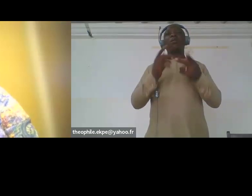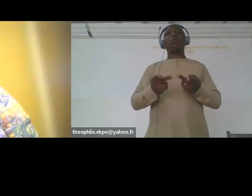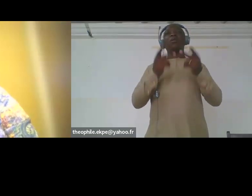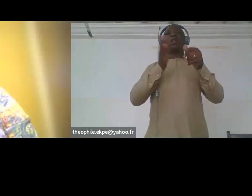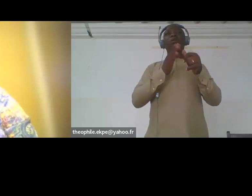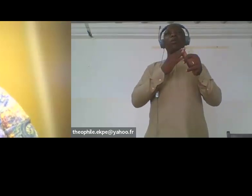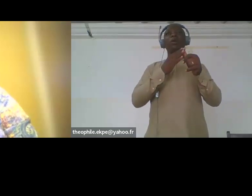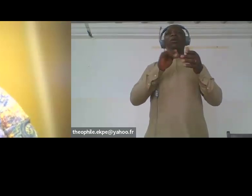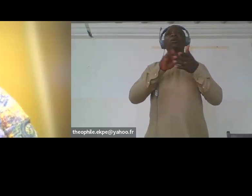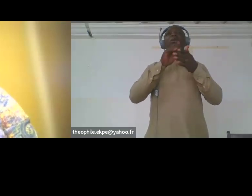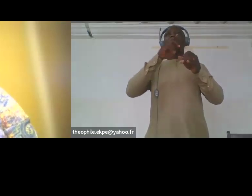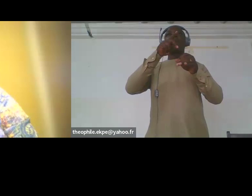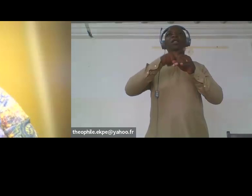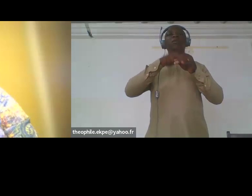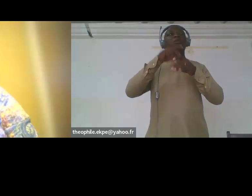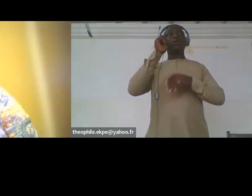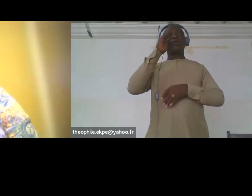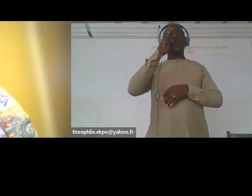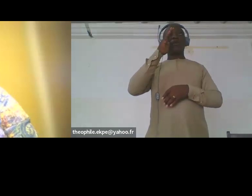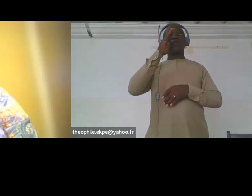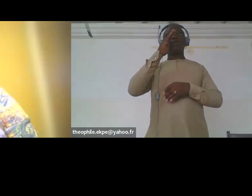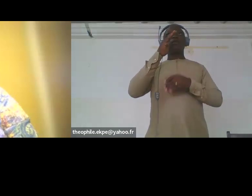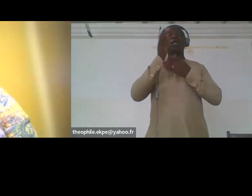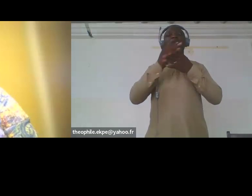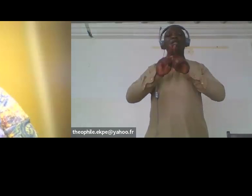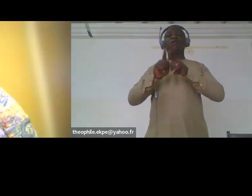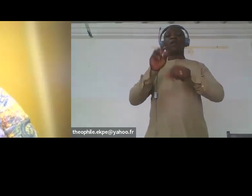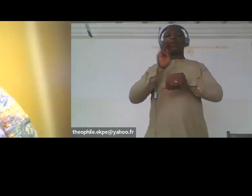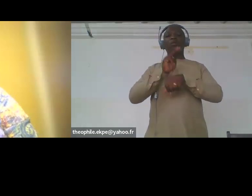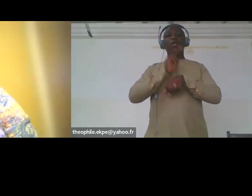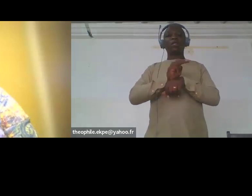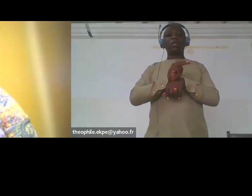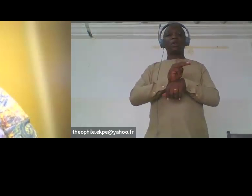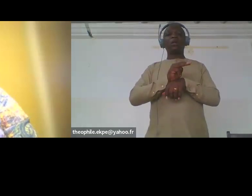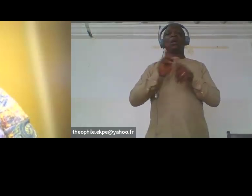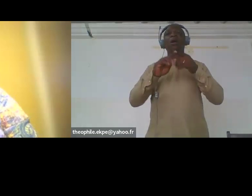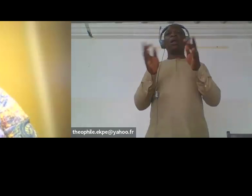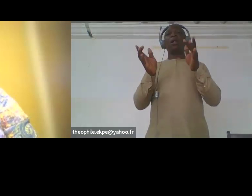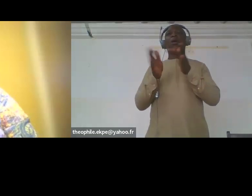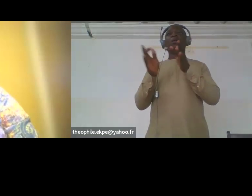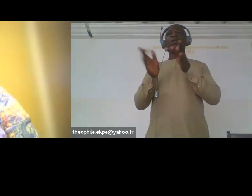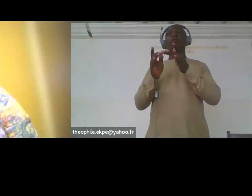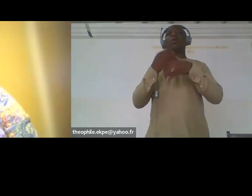with multiple identities during project design and implementation is a